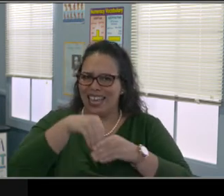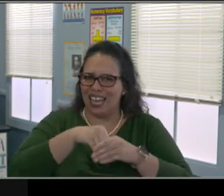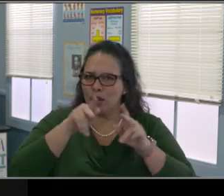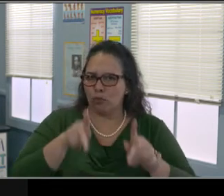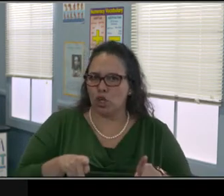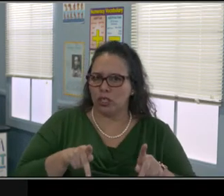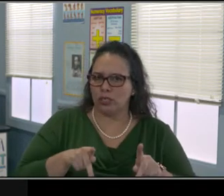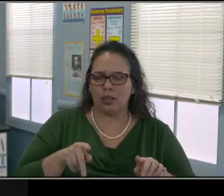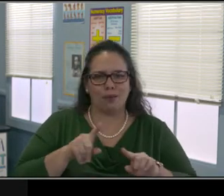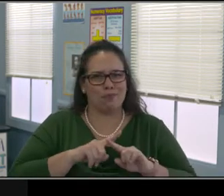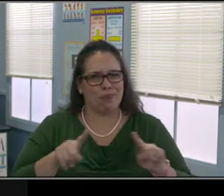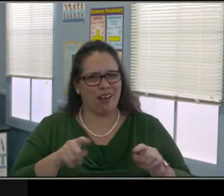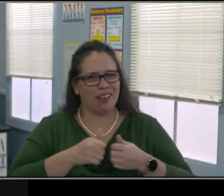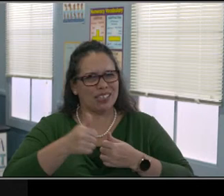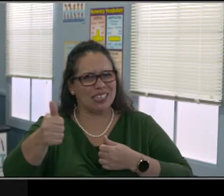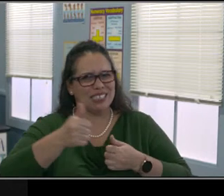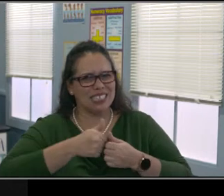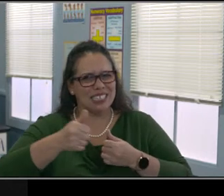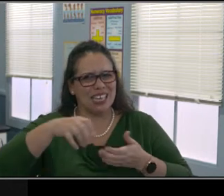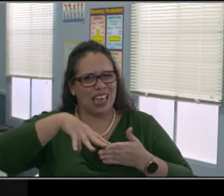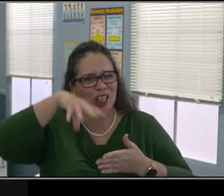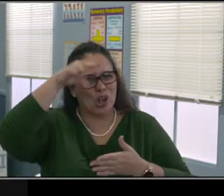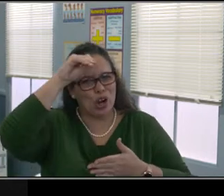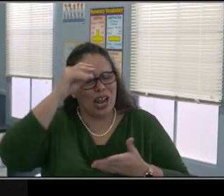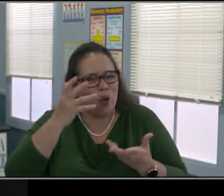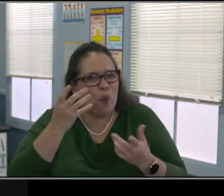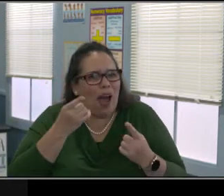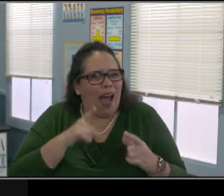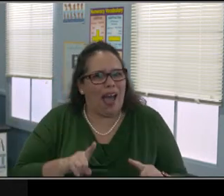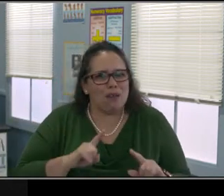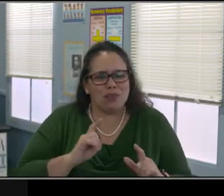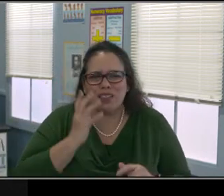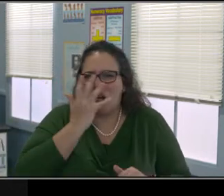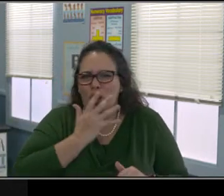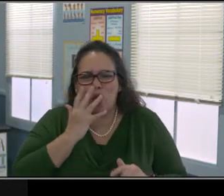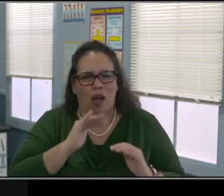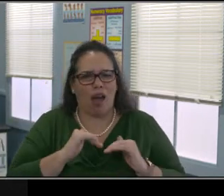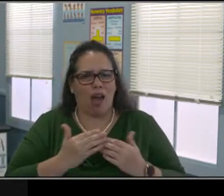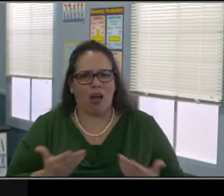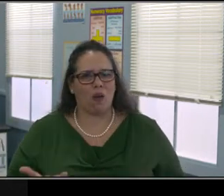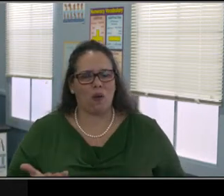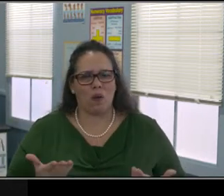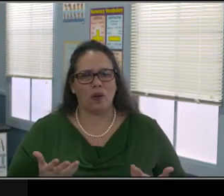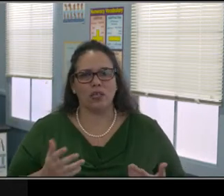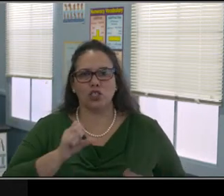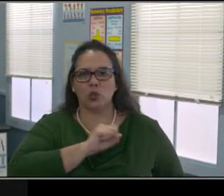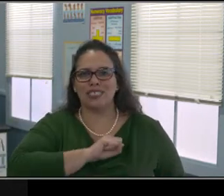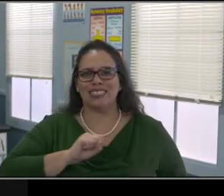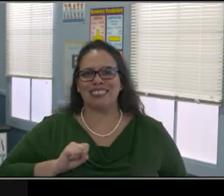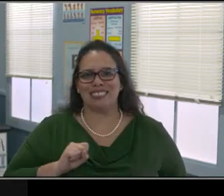And so what I'm gonna do is I'm gonna break it down and I'm gonna go over each section so that you're familiar with the different sections